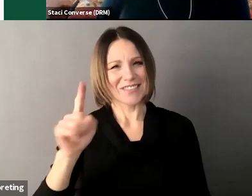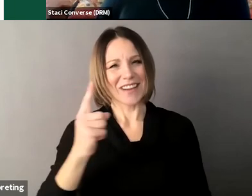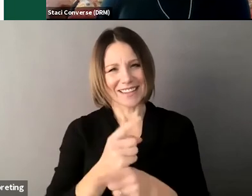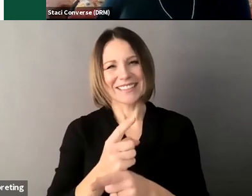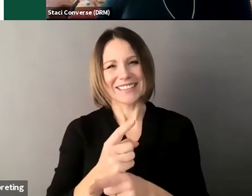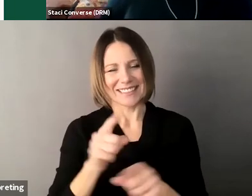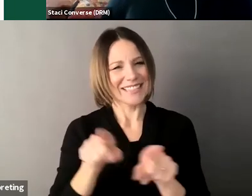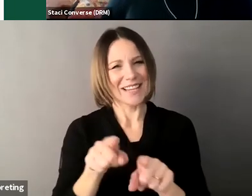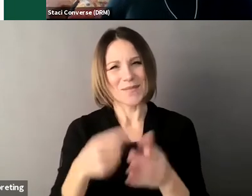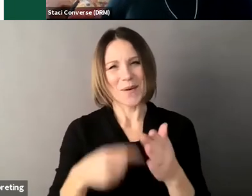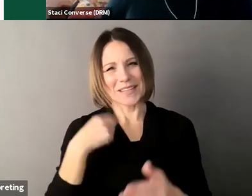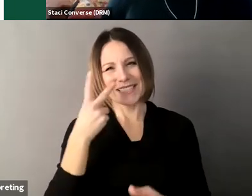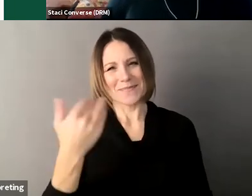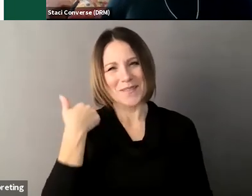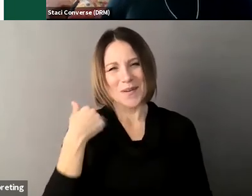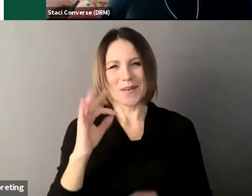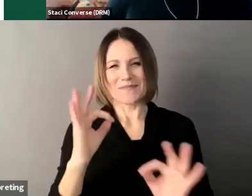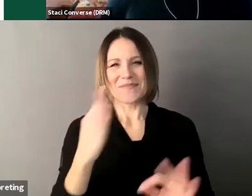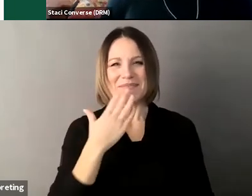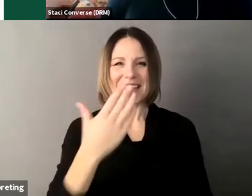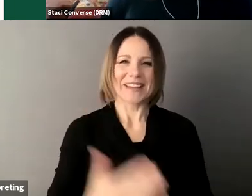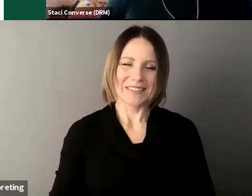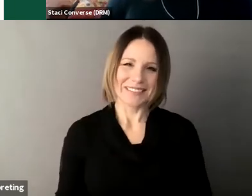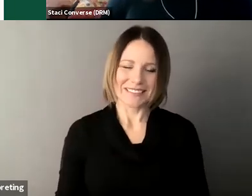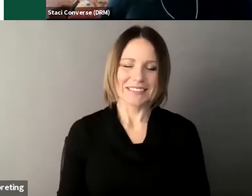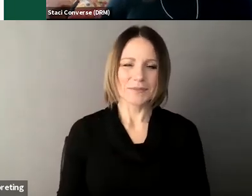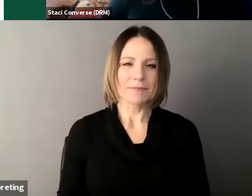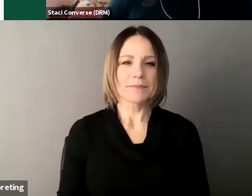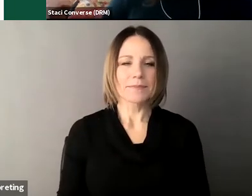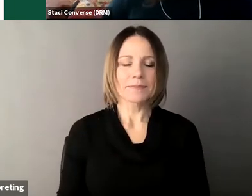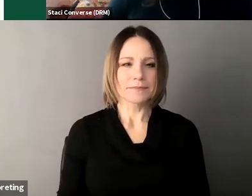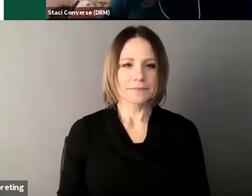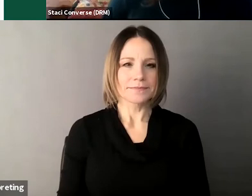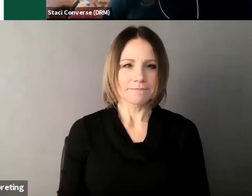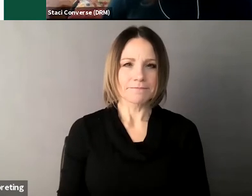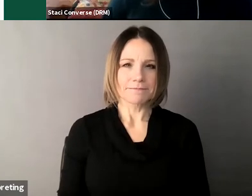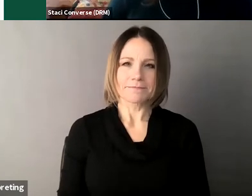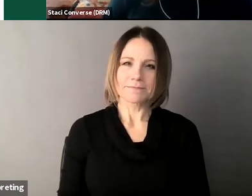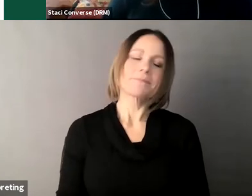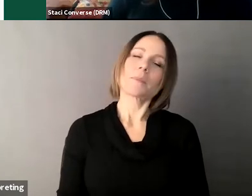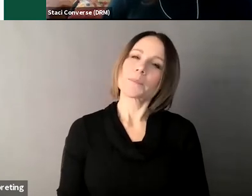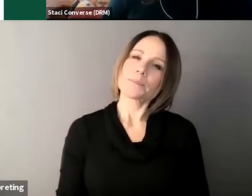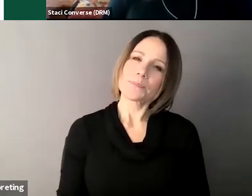so thank you and so breaking down those questions a little bit Kile um can you can